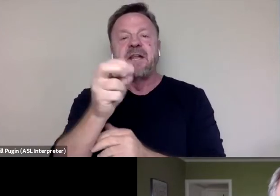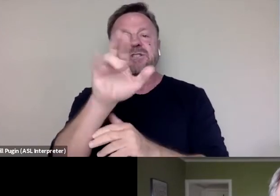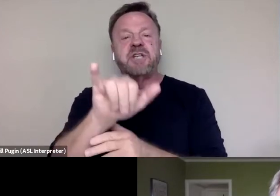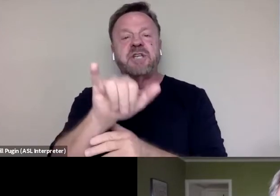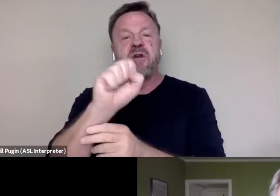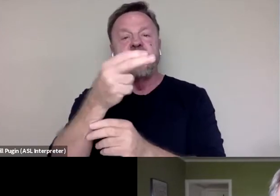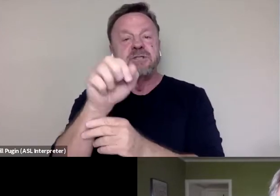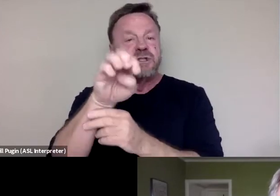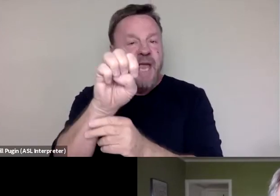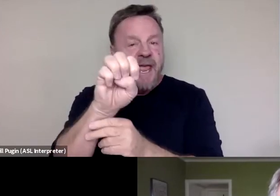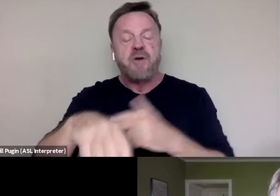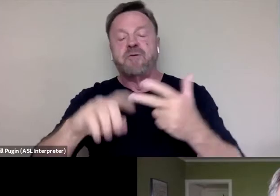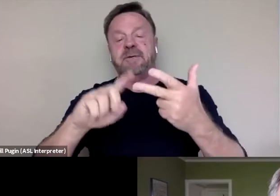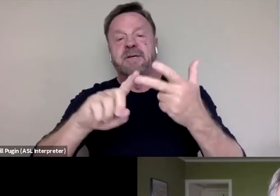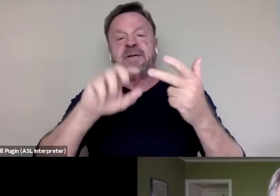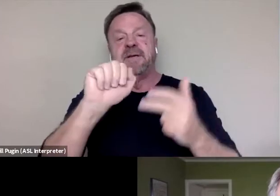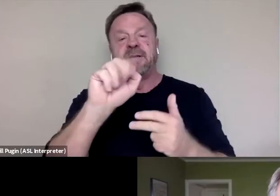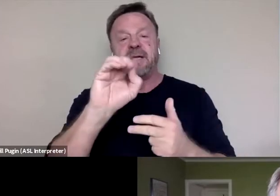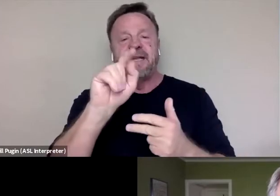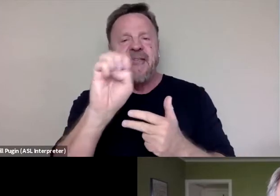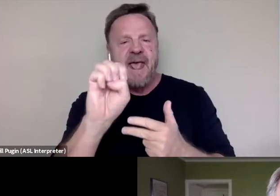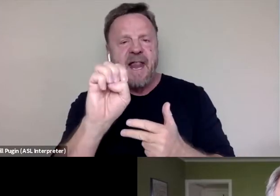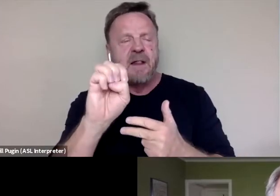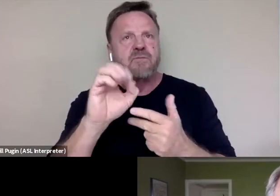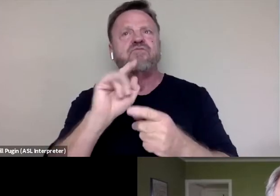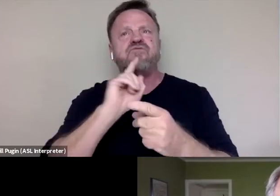And it deals, I think, really deeply into the ways